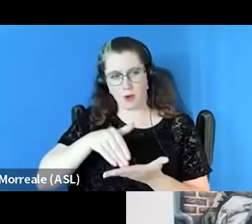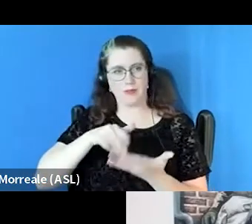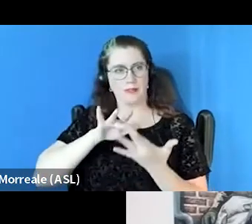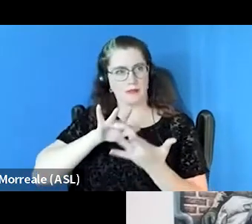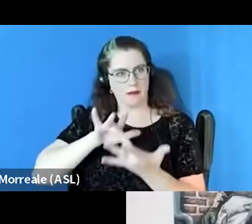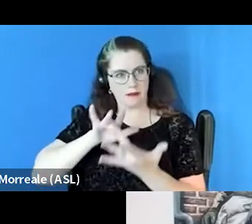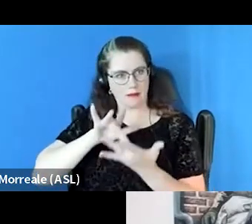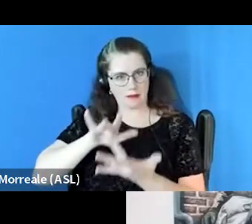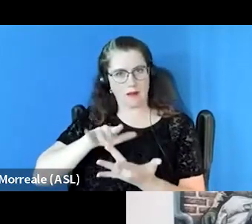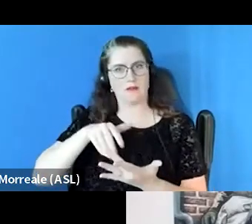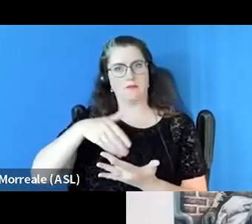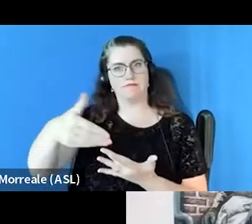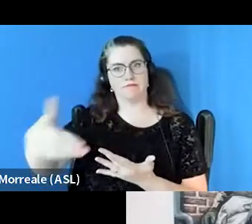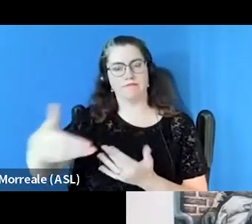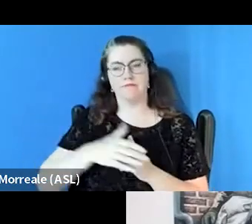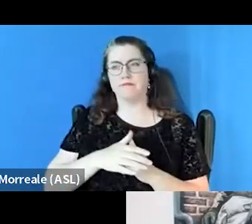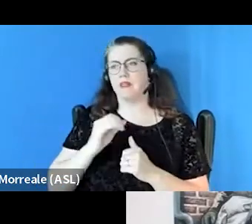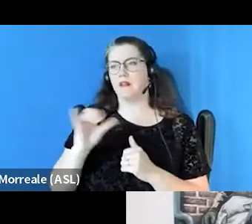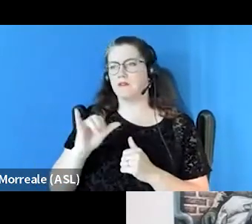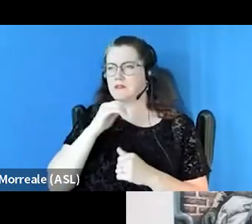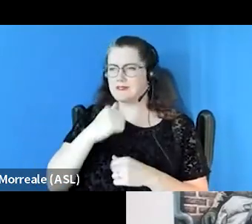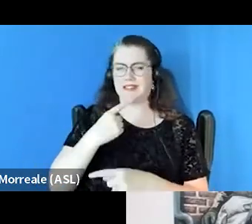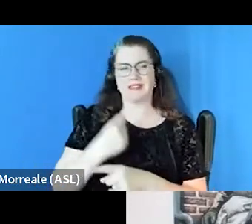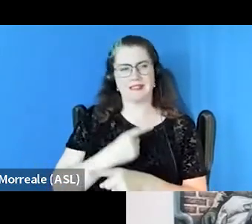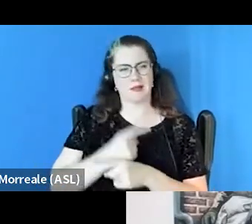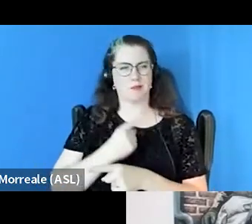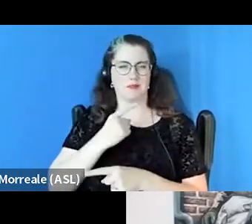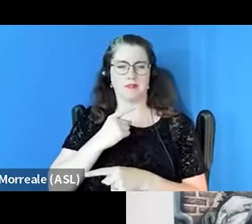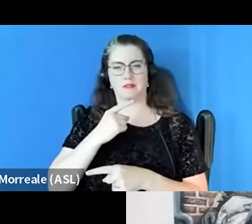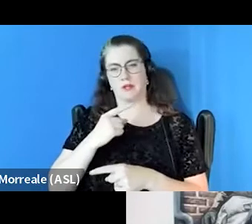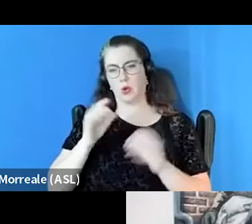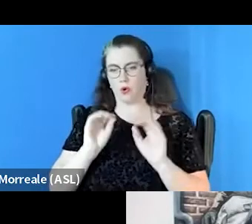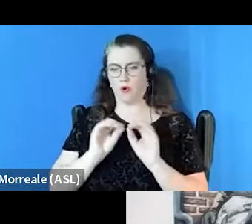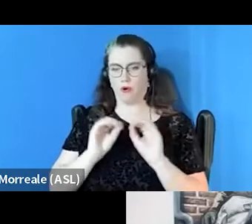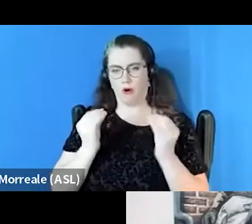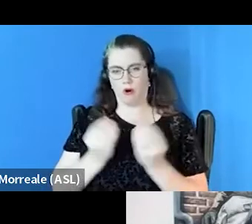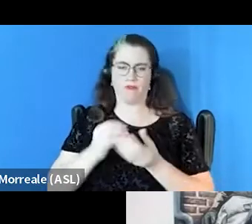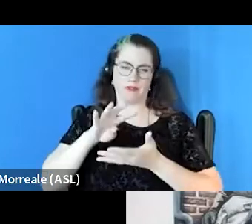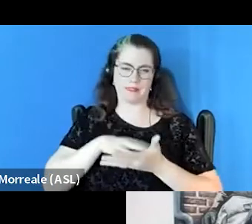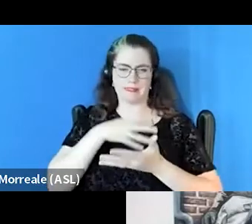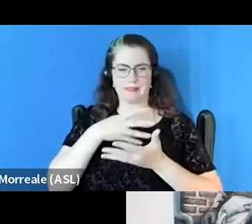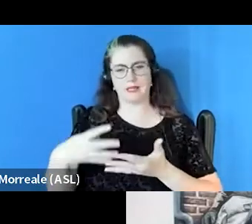and also not that typical office scheduling based care. But what I would think about as like a blended